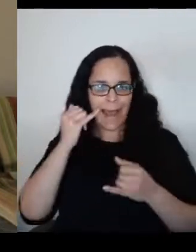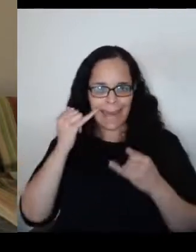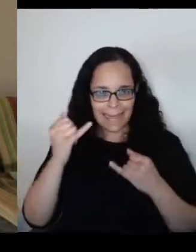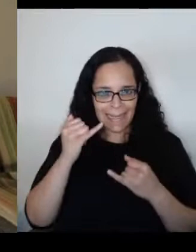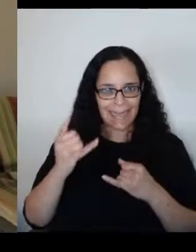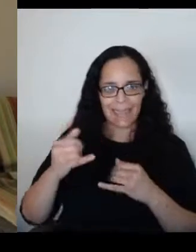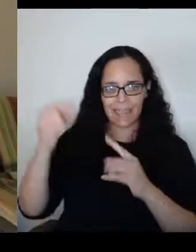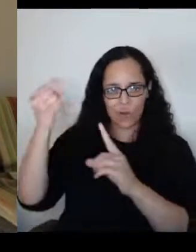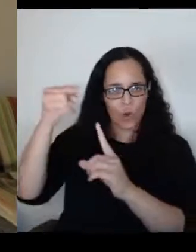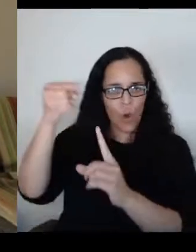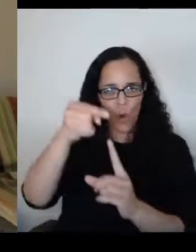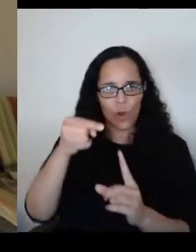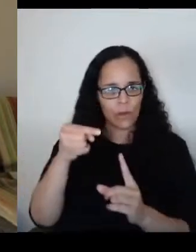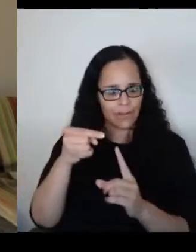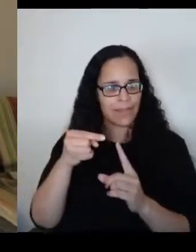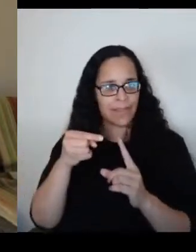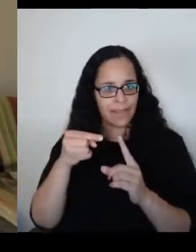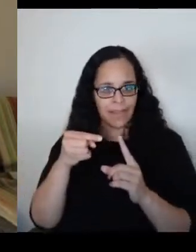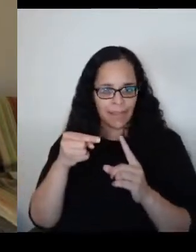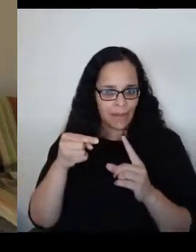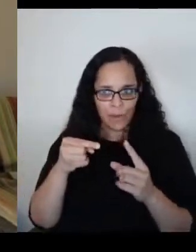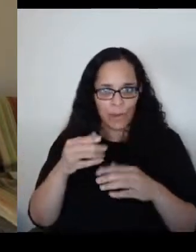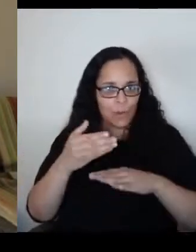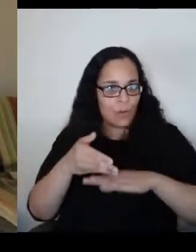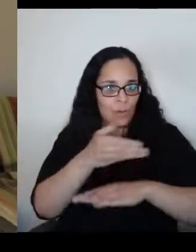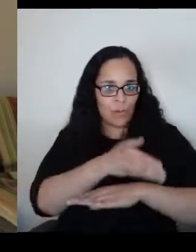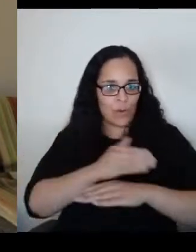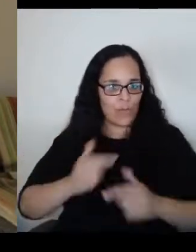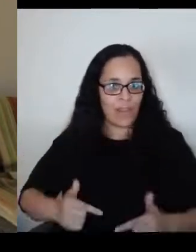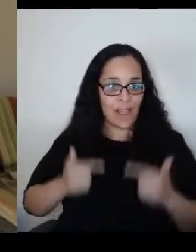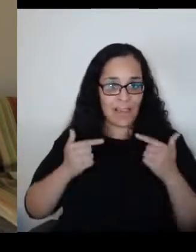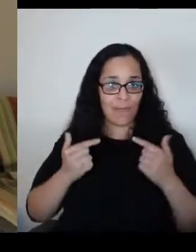To improve life for everyone in this country.